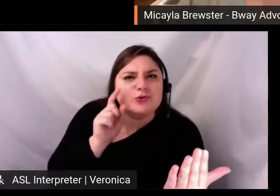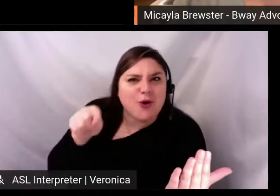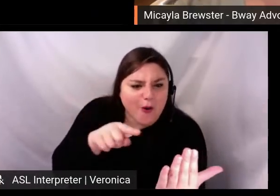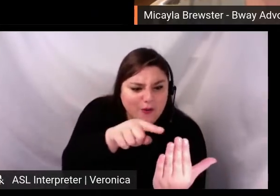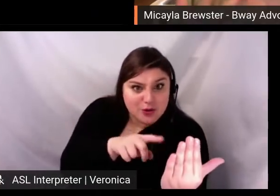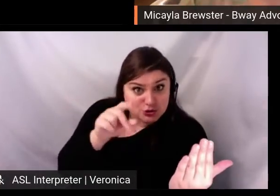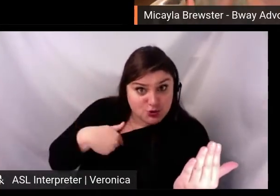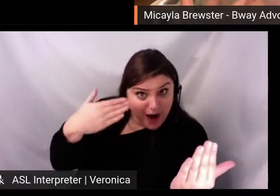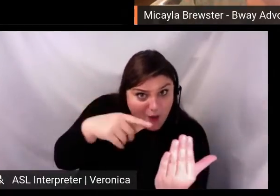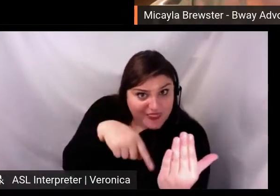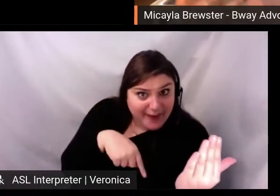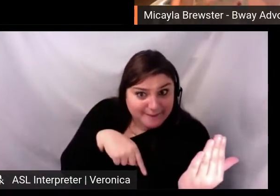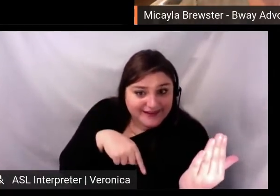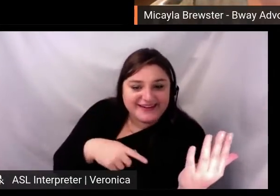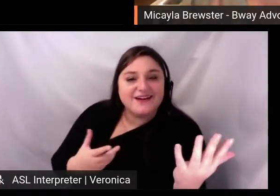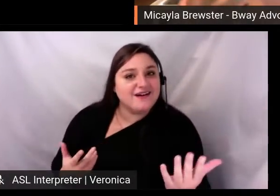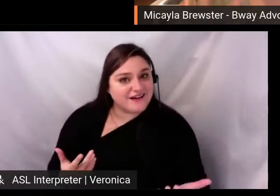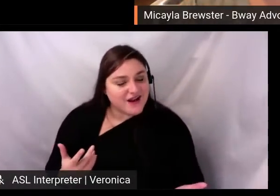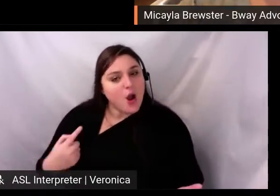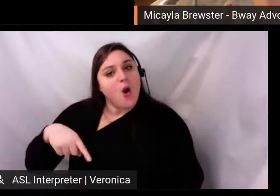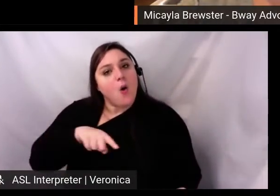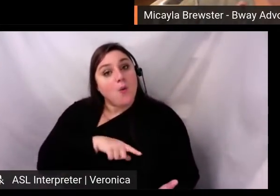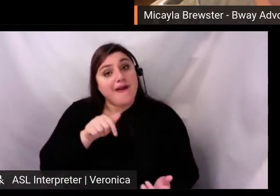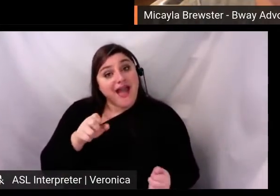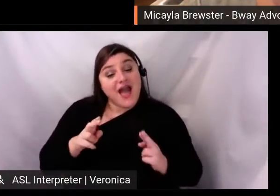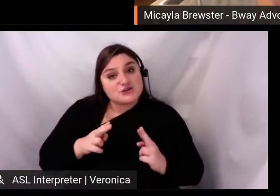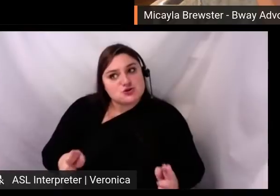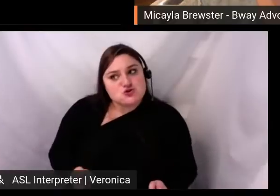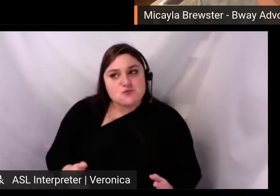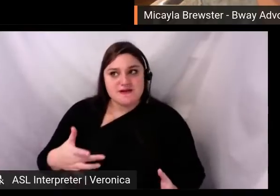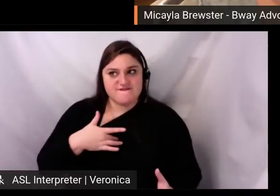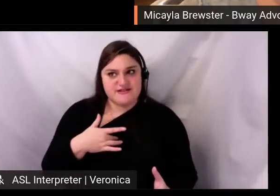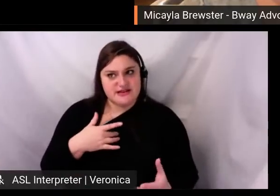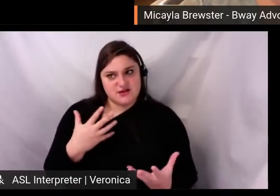But we as humans have this inherent need to be involved in what everyone